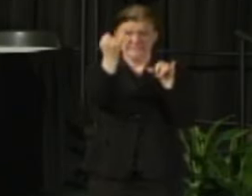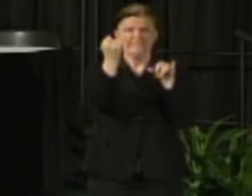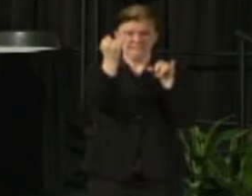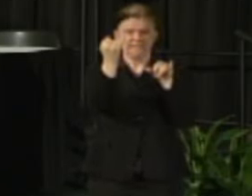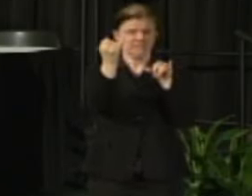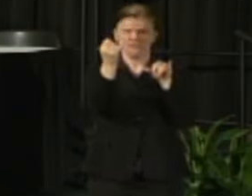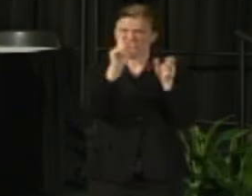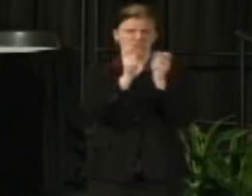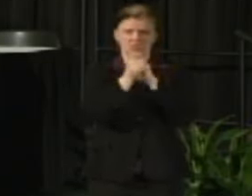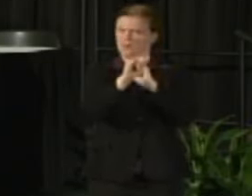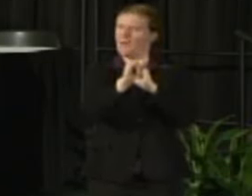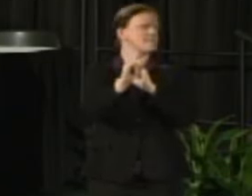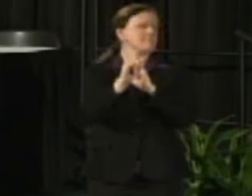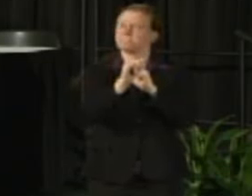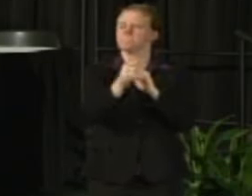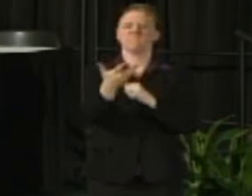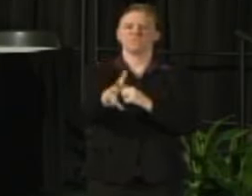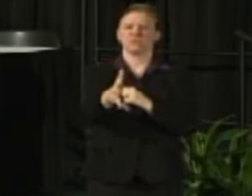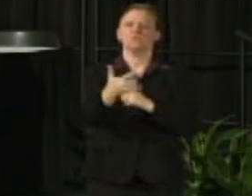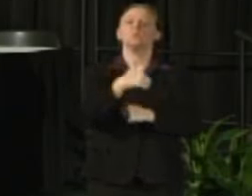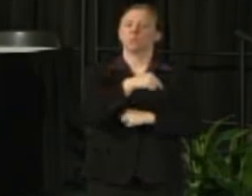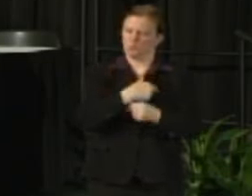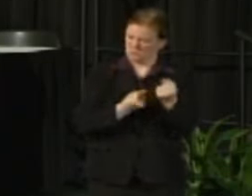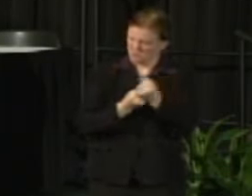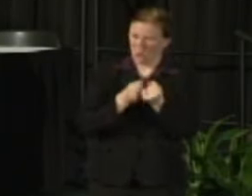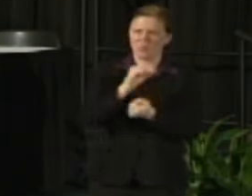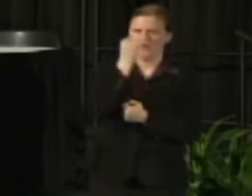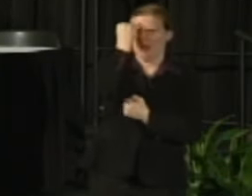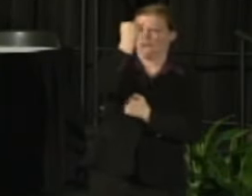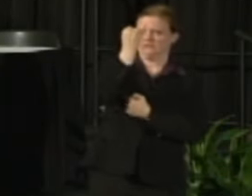We will always champion the Wisconsin Idea at UW Milwaukee.